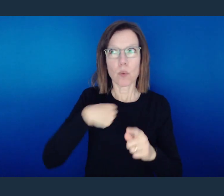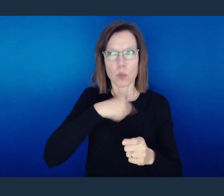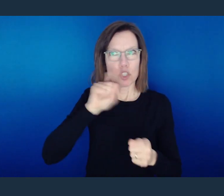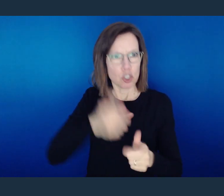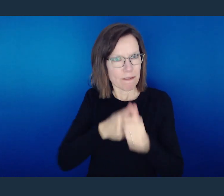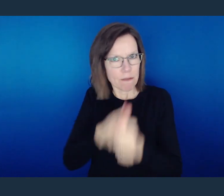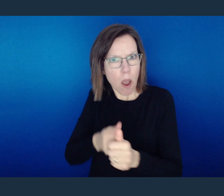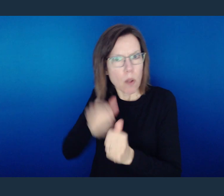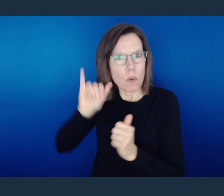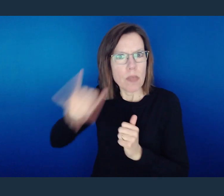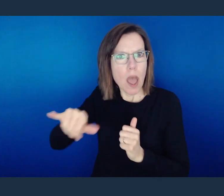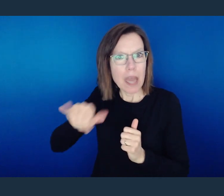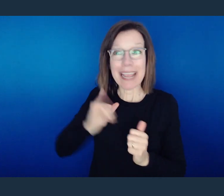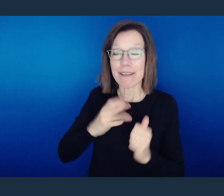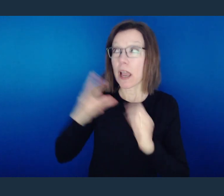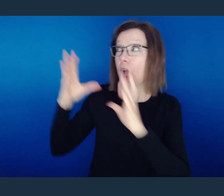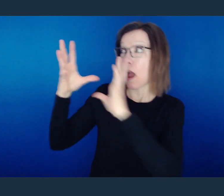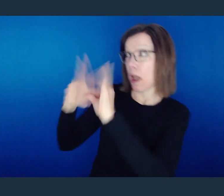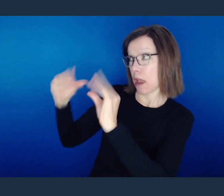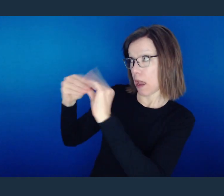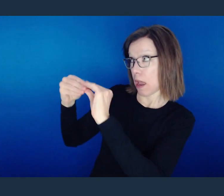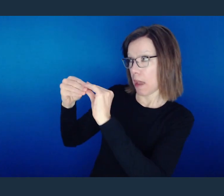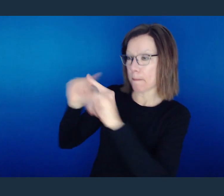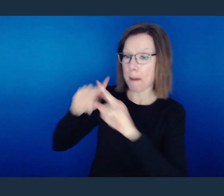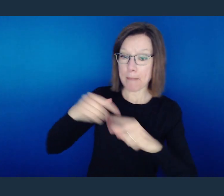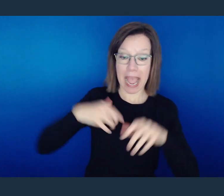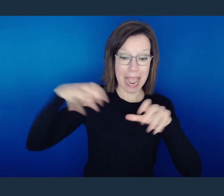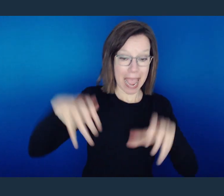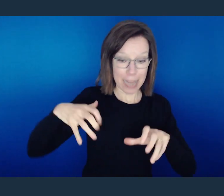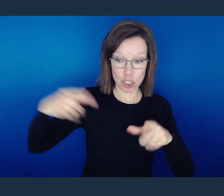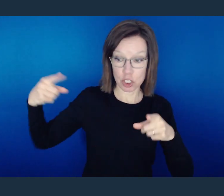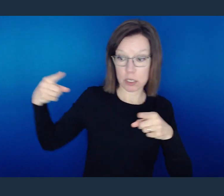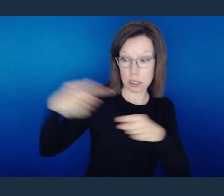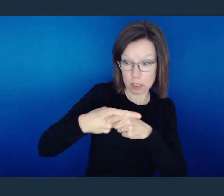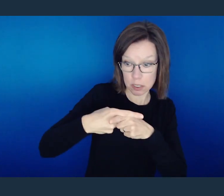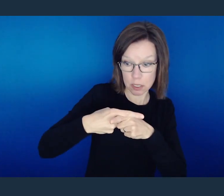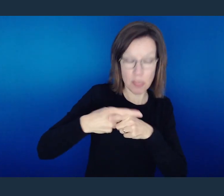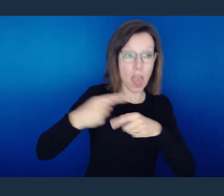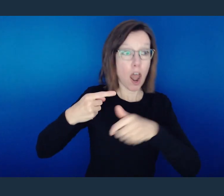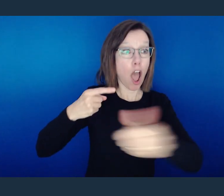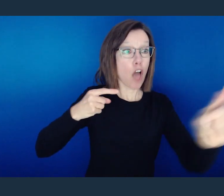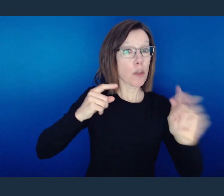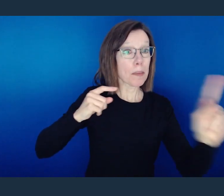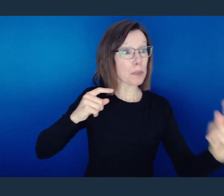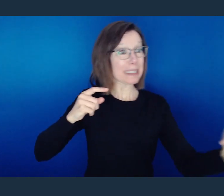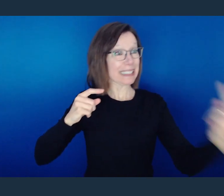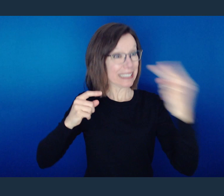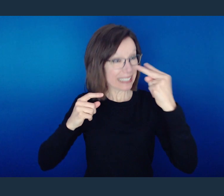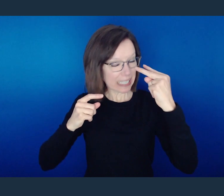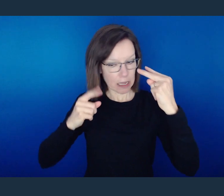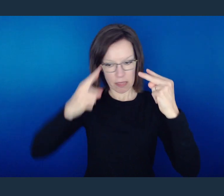So when our actions are counter to the word of God, then our testimony is causing others to blaspheme His name.